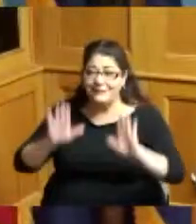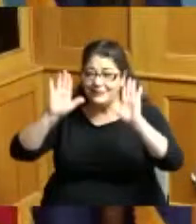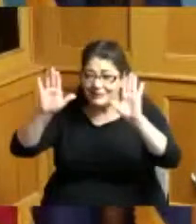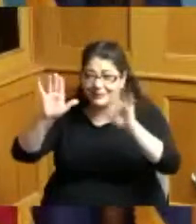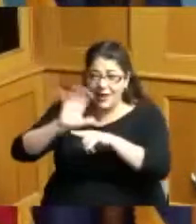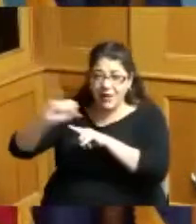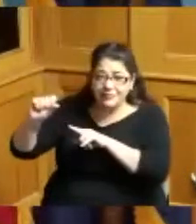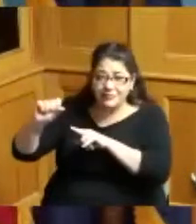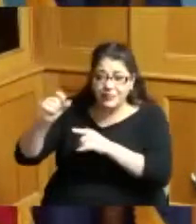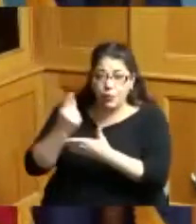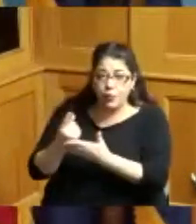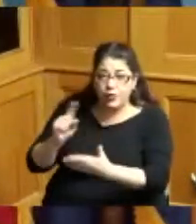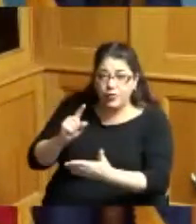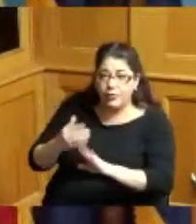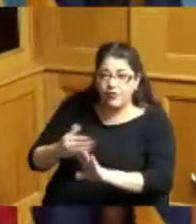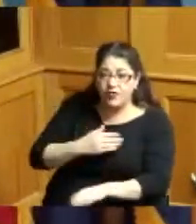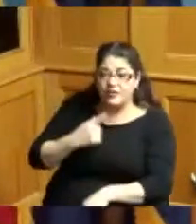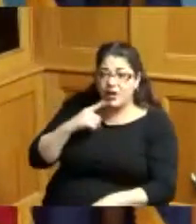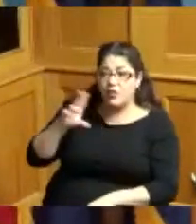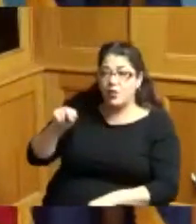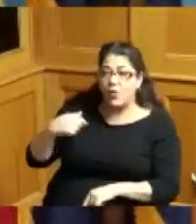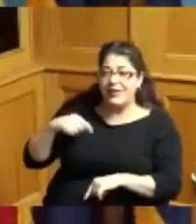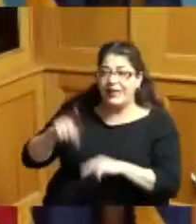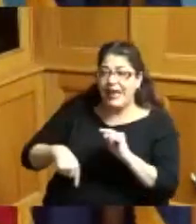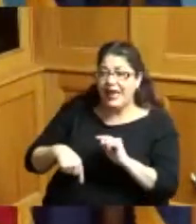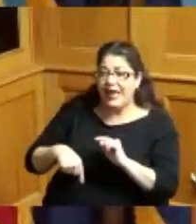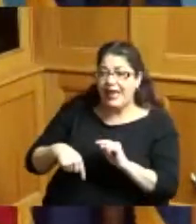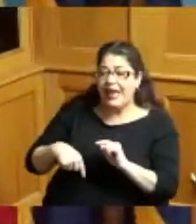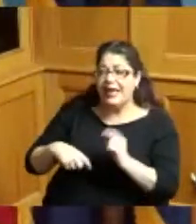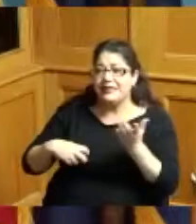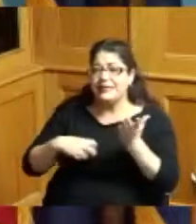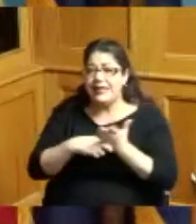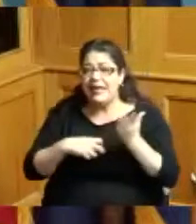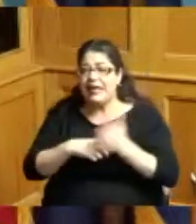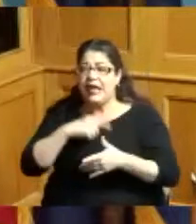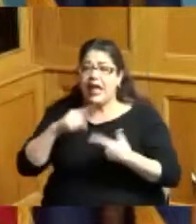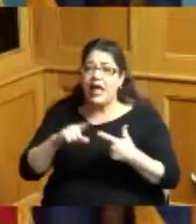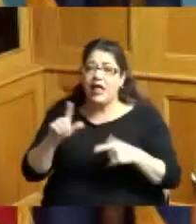but a week before we said we couldn't do it because of ticketing and logistics and this